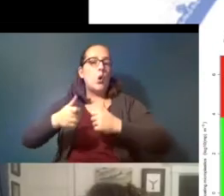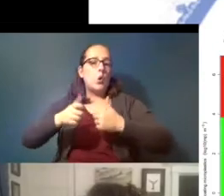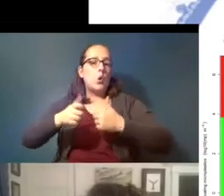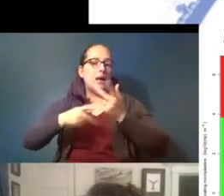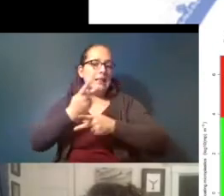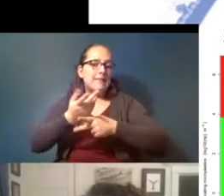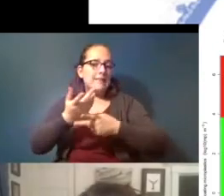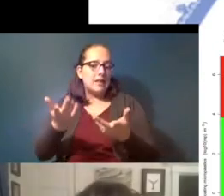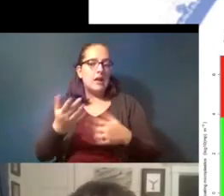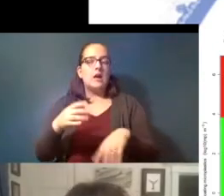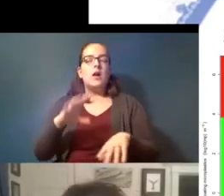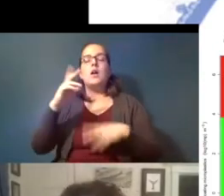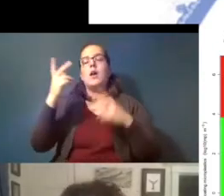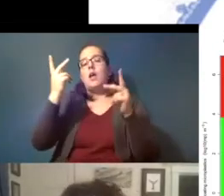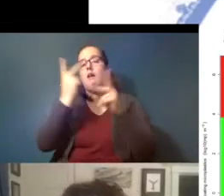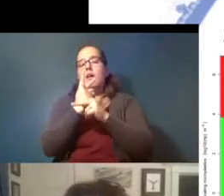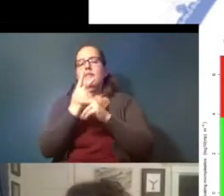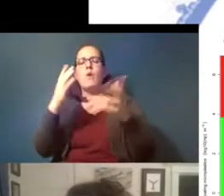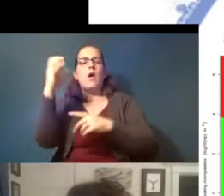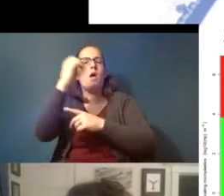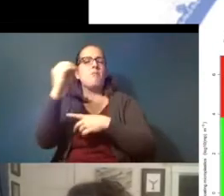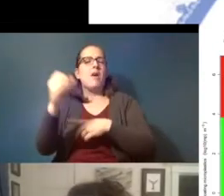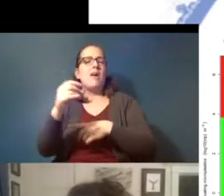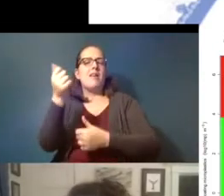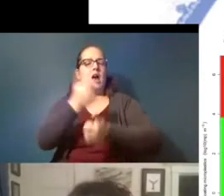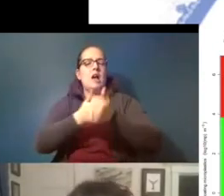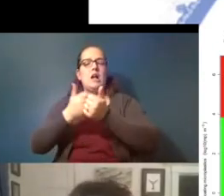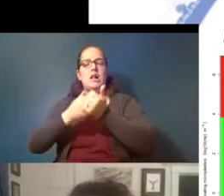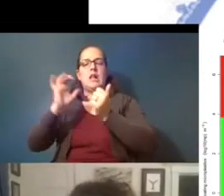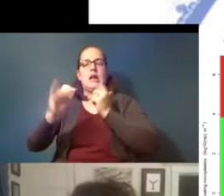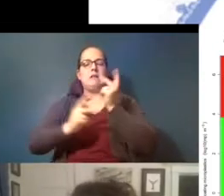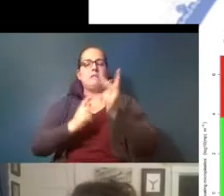you figure out what percentage of each of those species was affected and then you